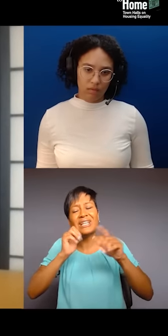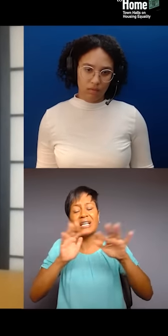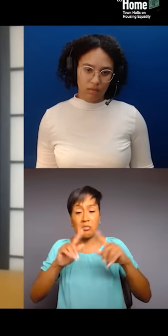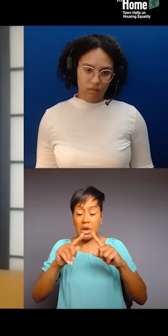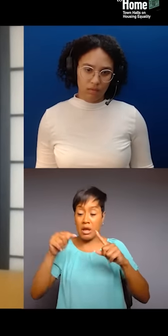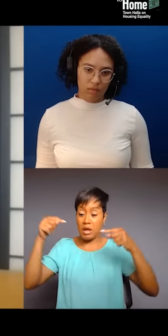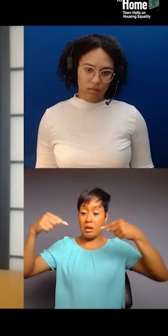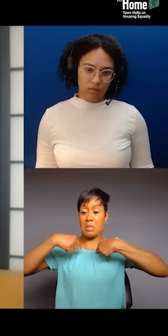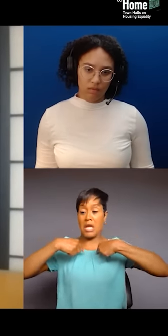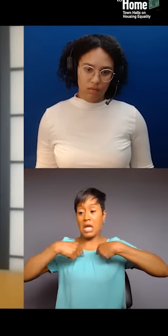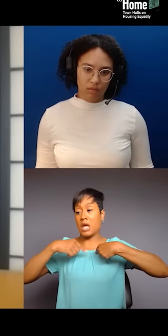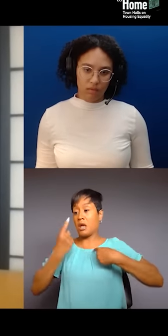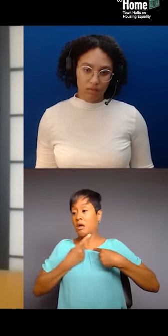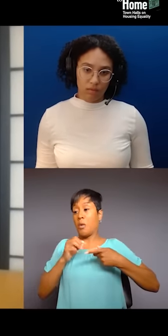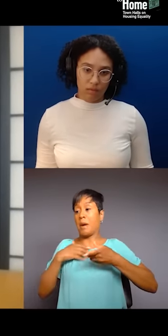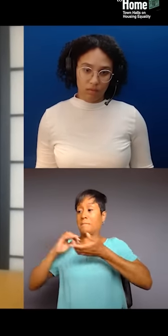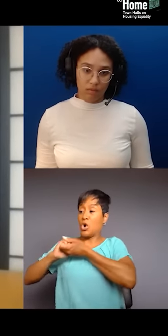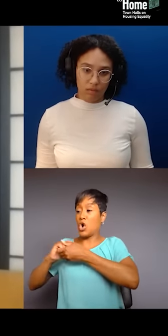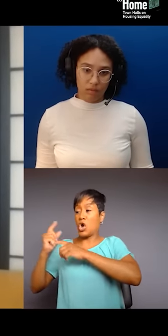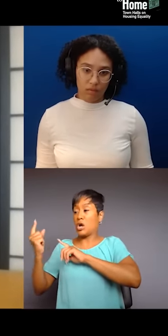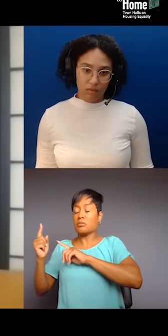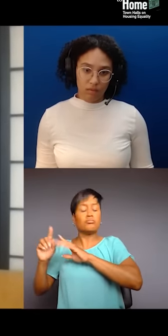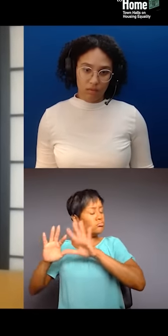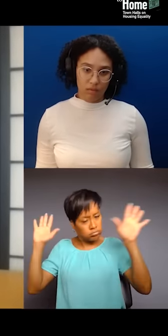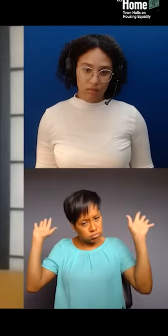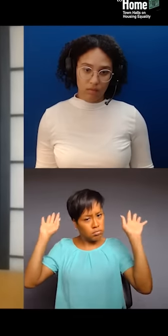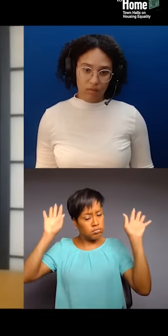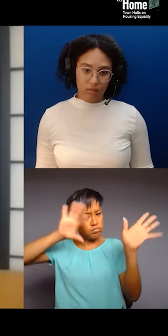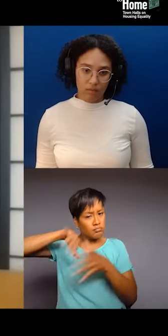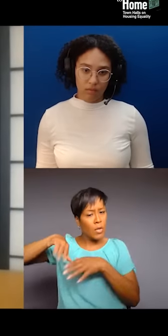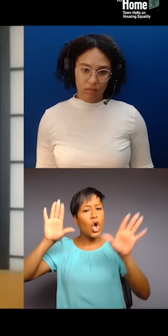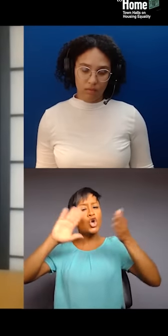And so, as long as that remains, as, you know, the focus of anyone's work that is about community,